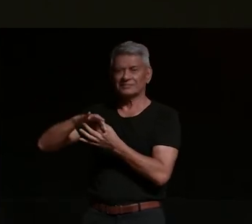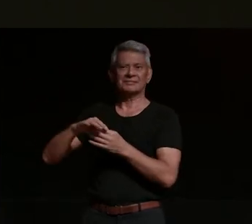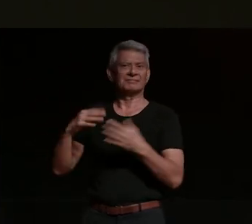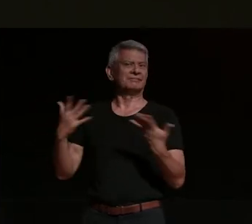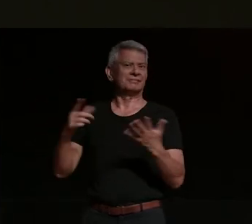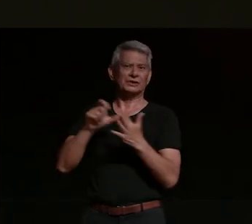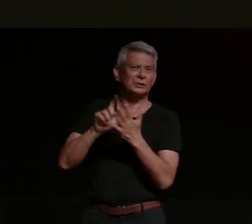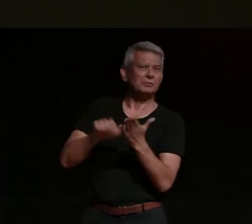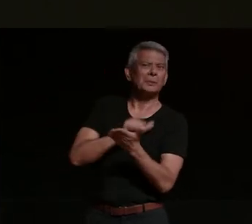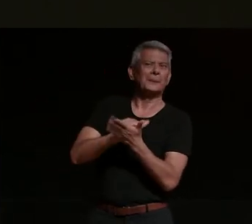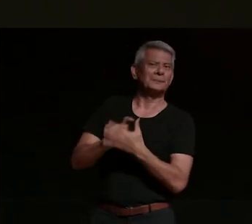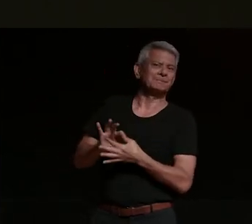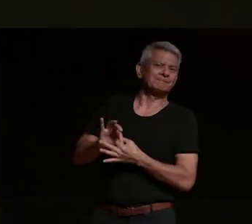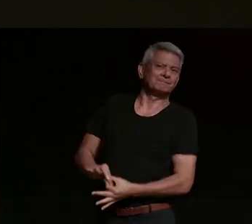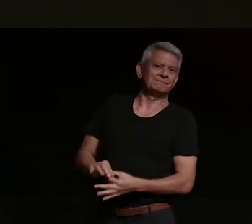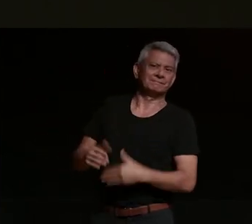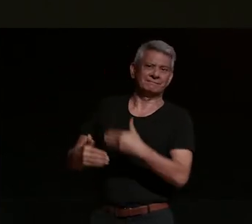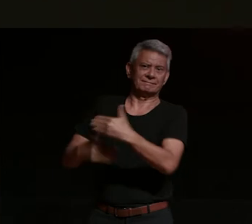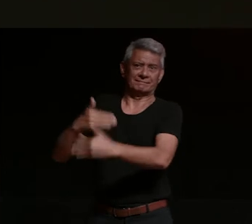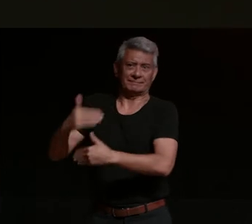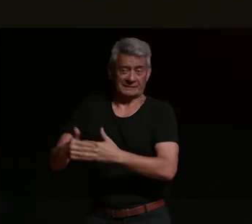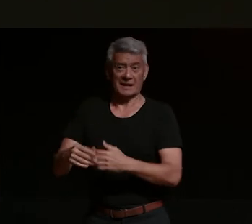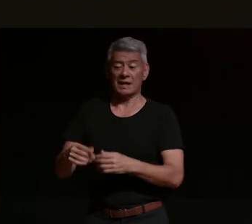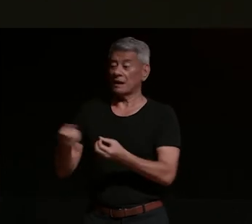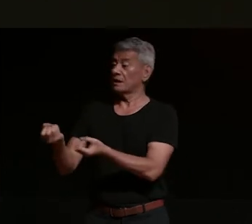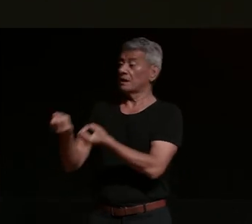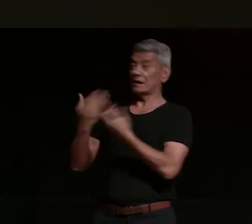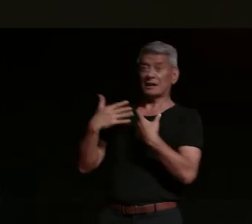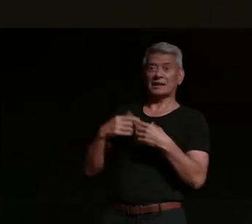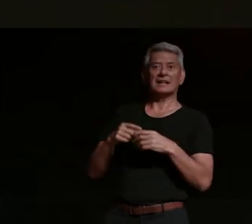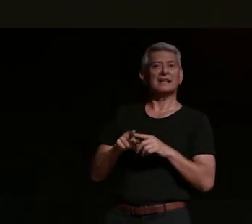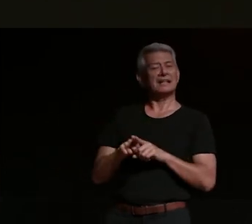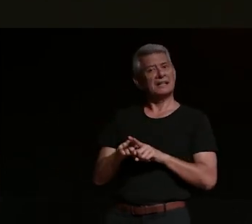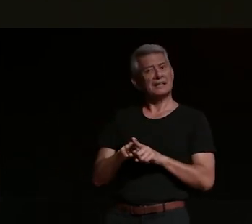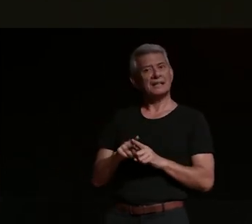stick with it and that lesson was really important to me and it's coming you know my mind so many